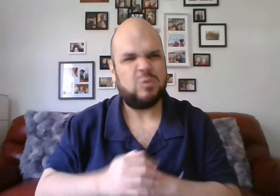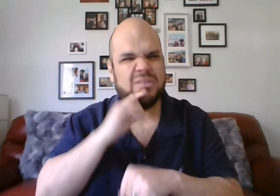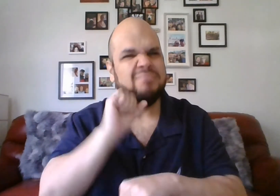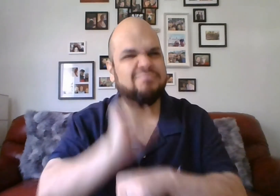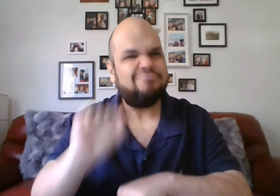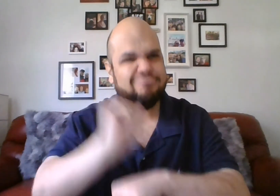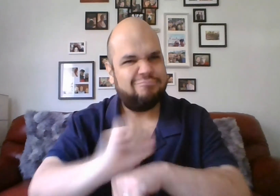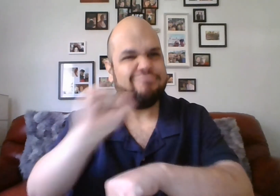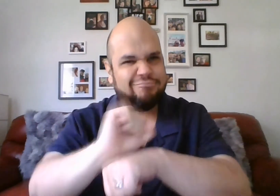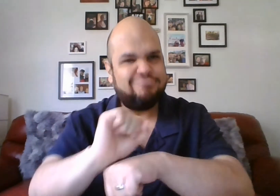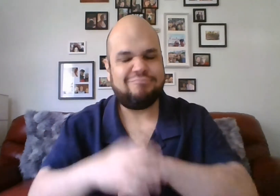The state has been working hard for us.